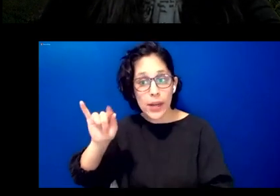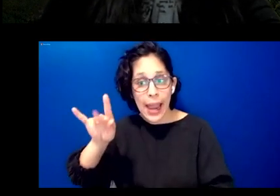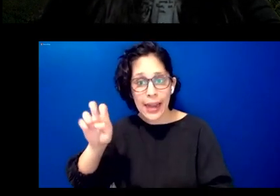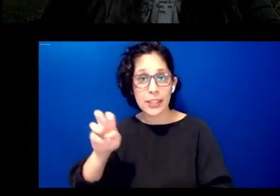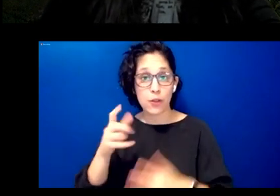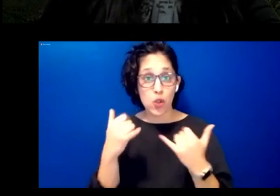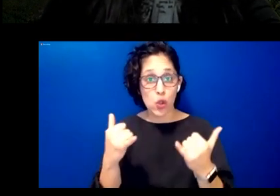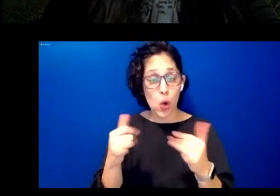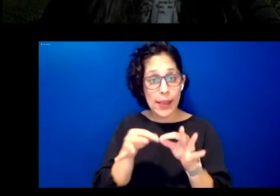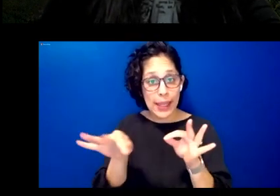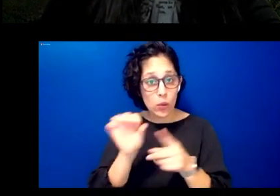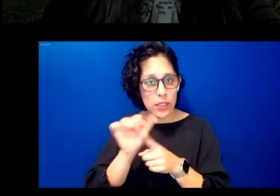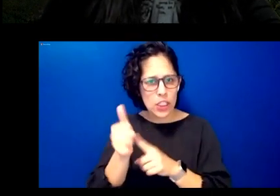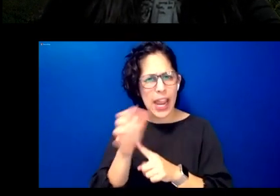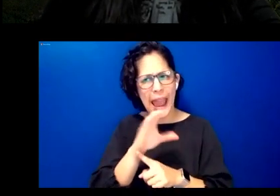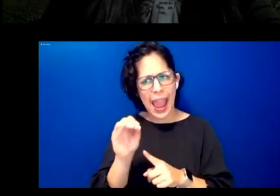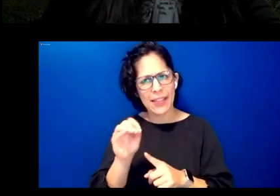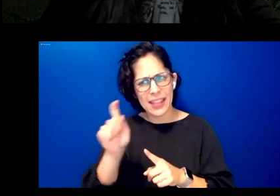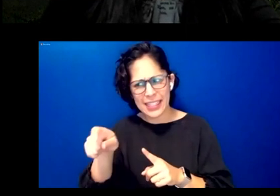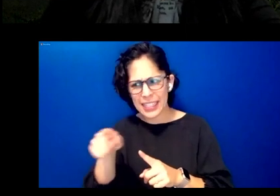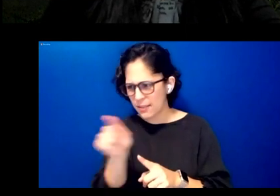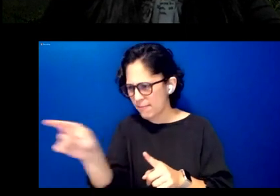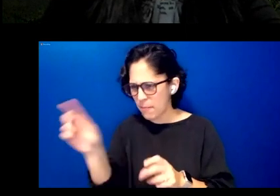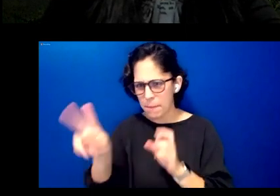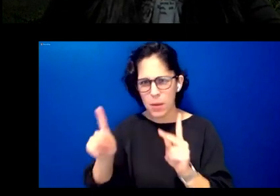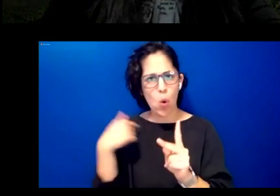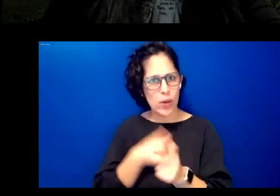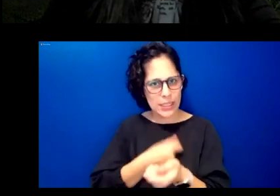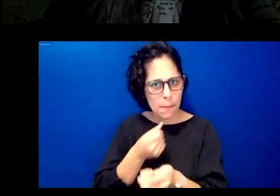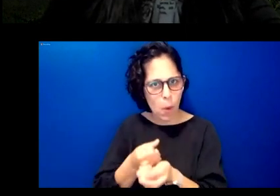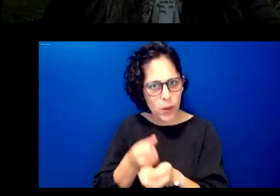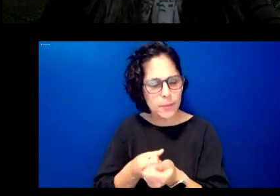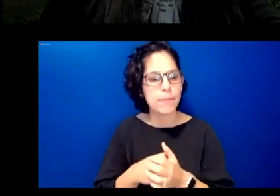needs of those we are supporting